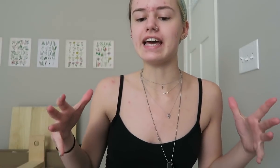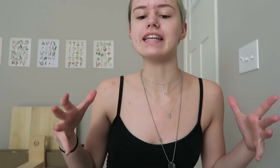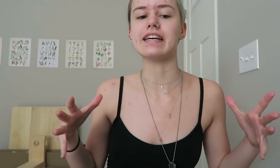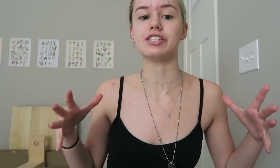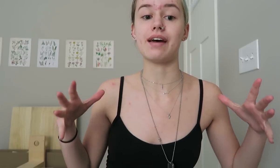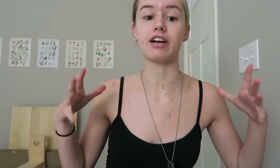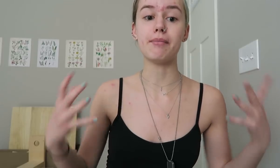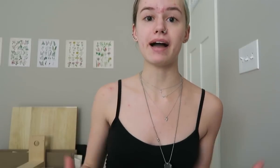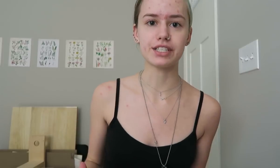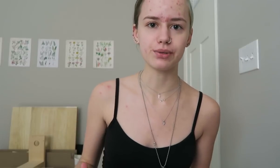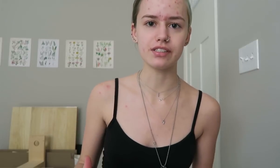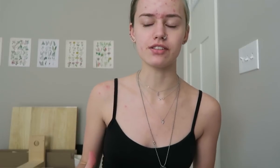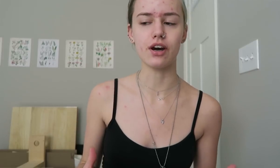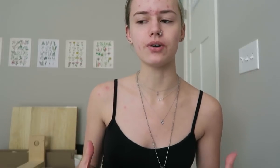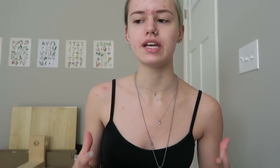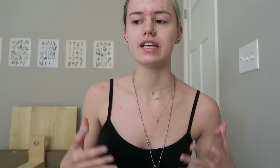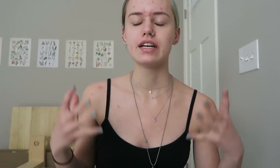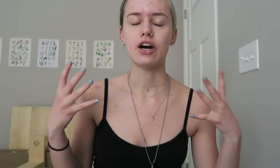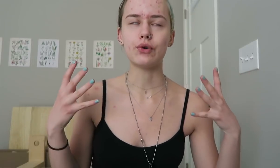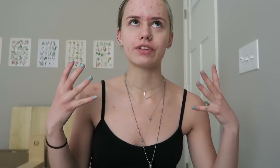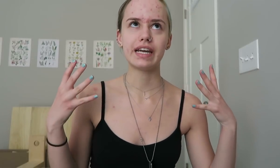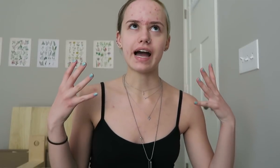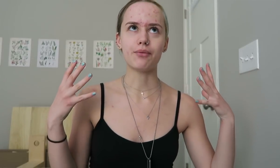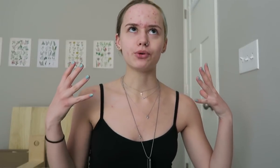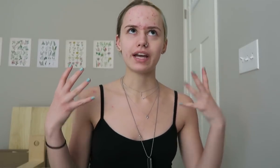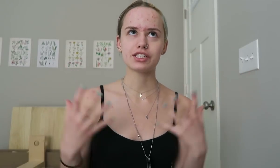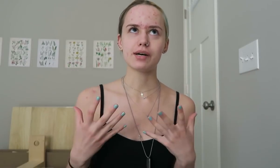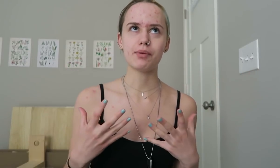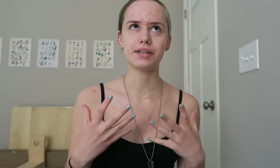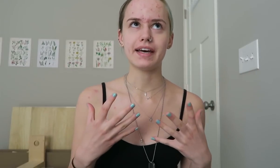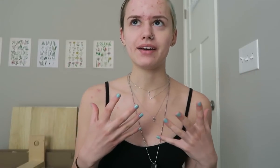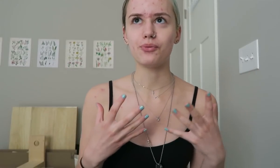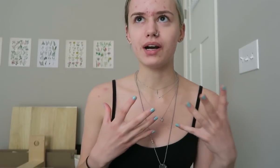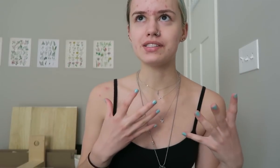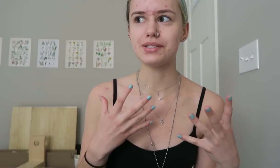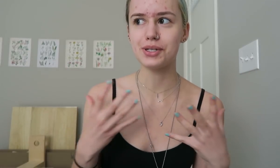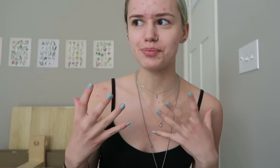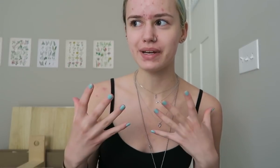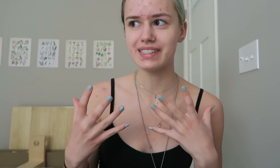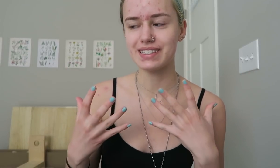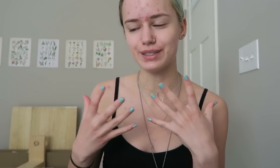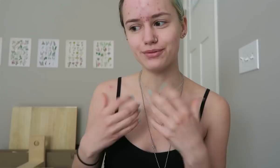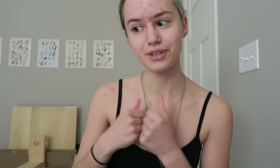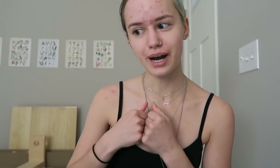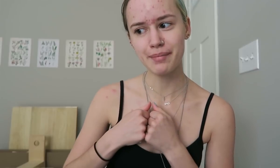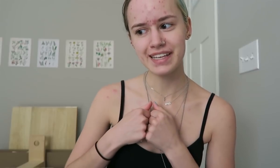and I just haven't gotten back to it so hopefully I will catch up on that one to two months of comments